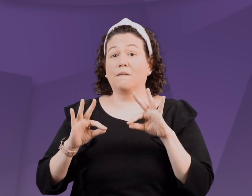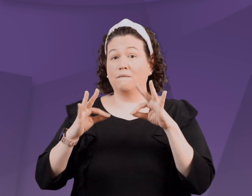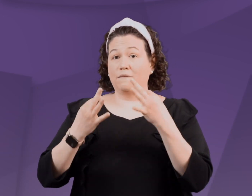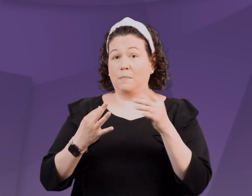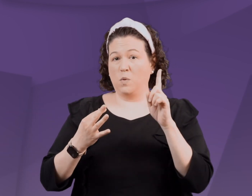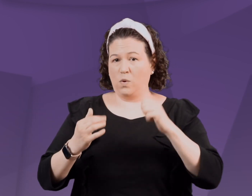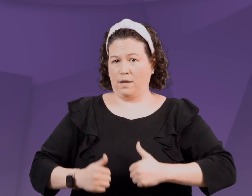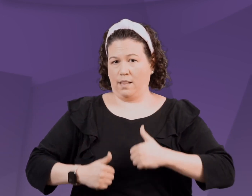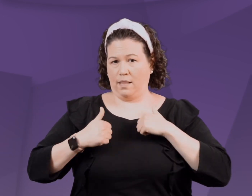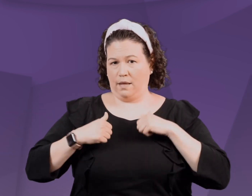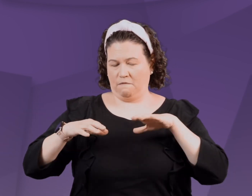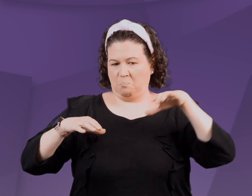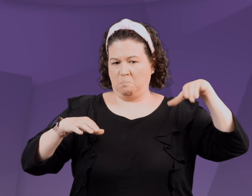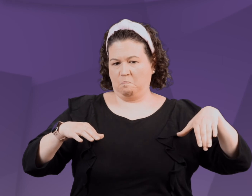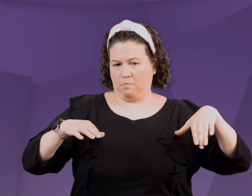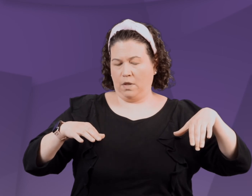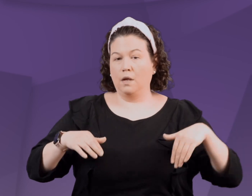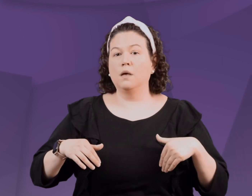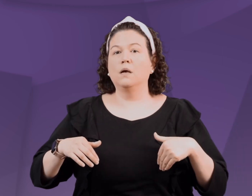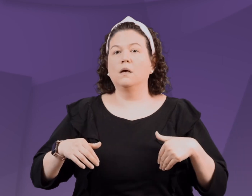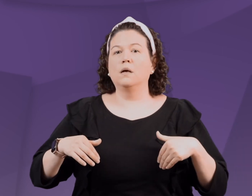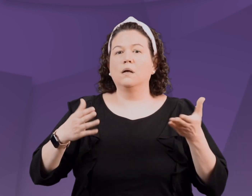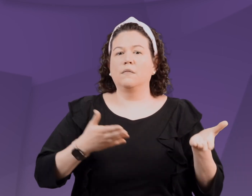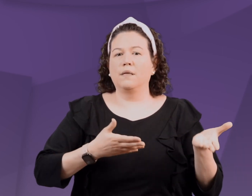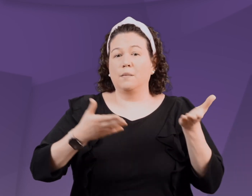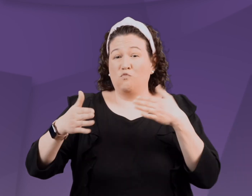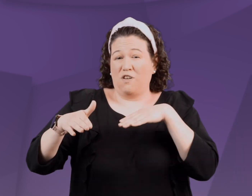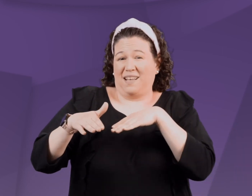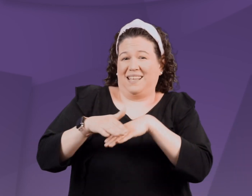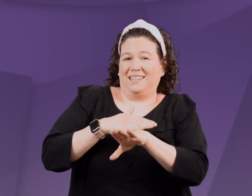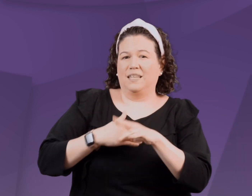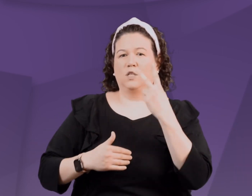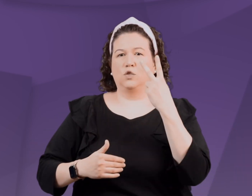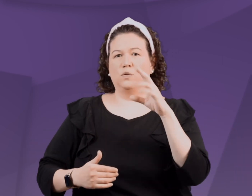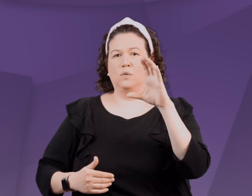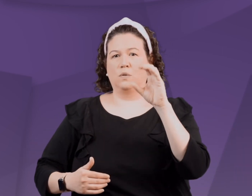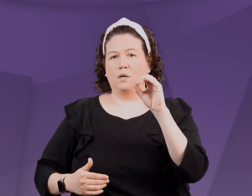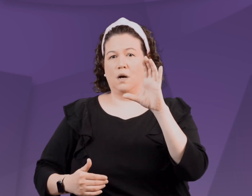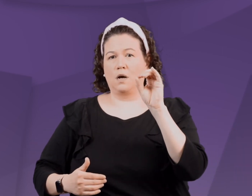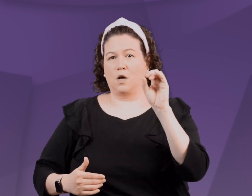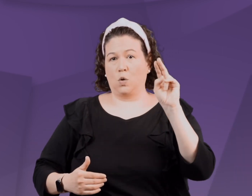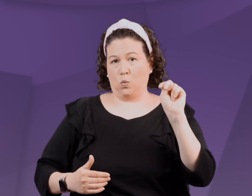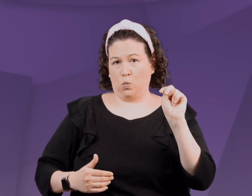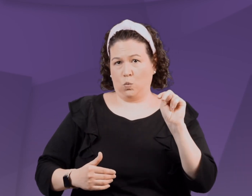A family in my neighborhood once brought in two cocoons that were just about to hatch.